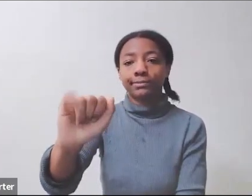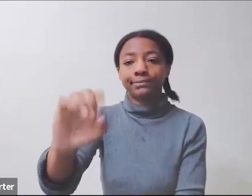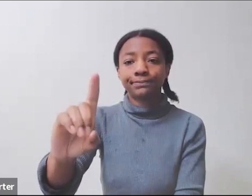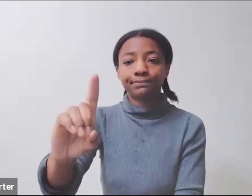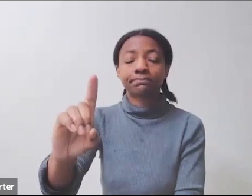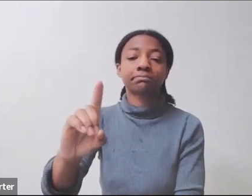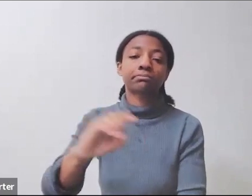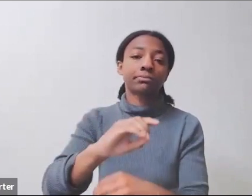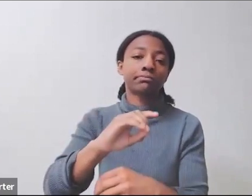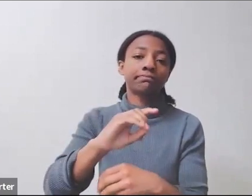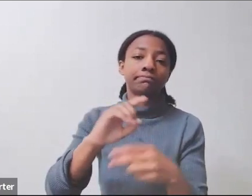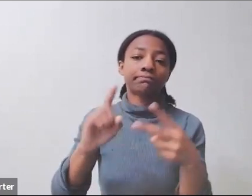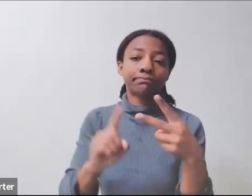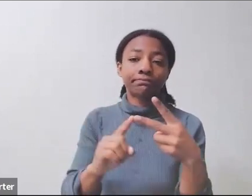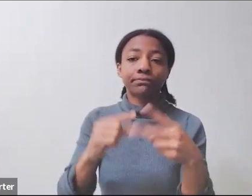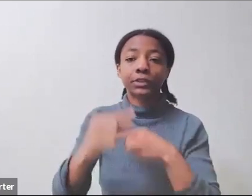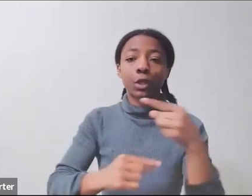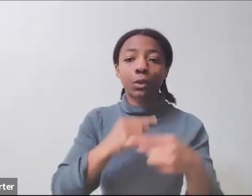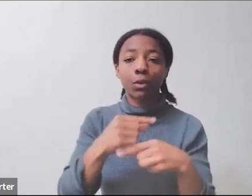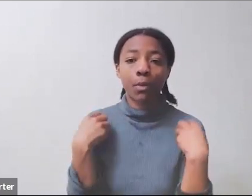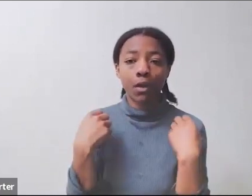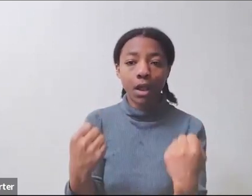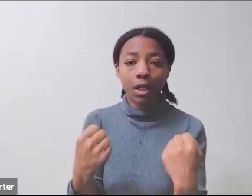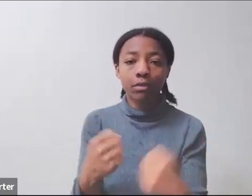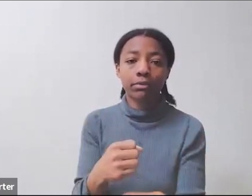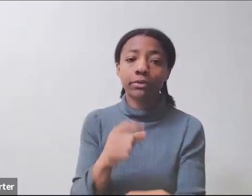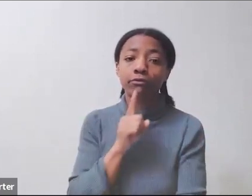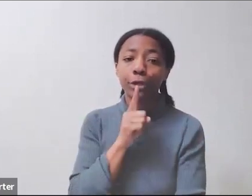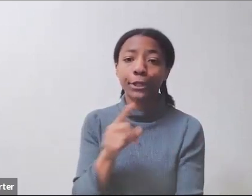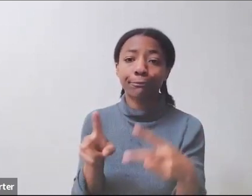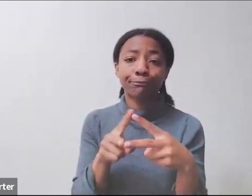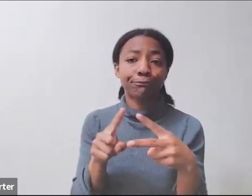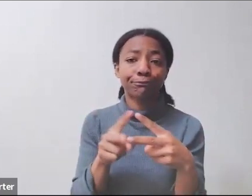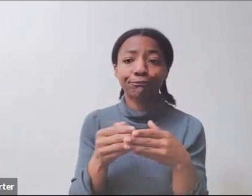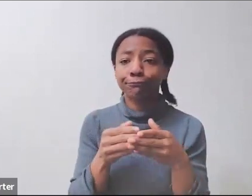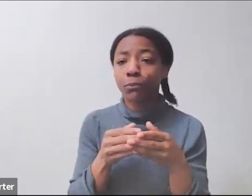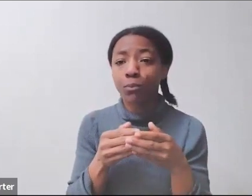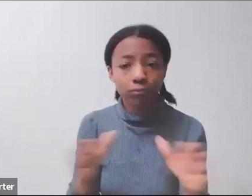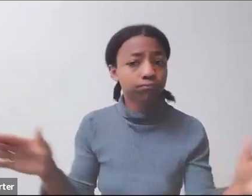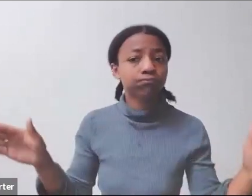It's a pretty wide collection. You can go to the next slide.